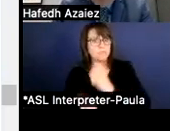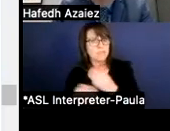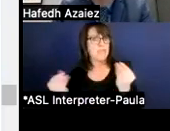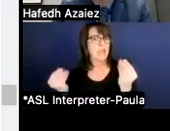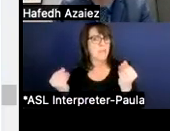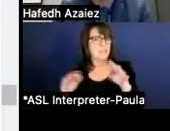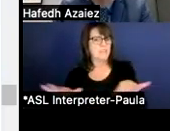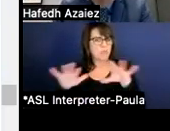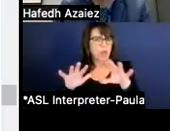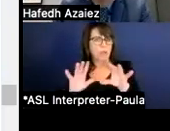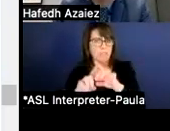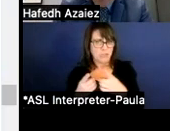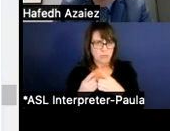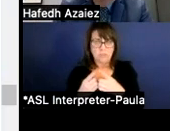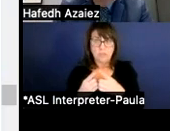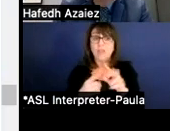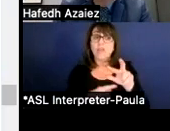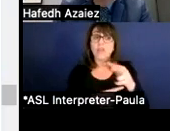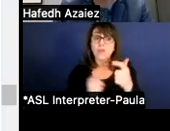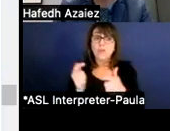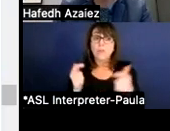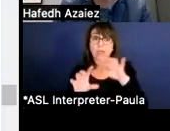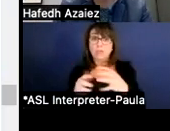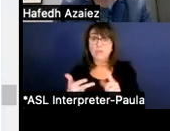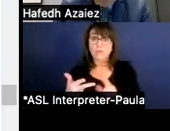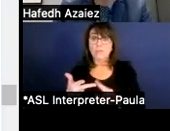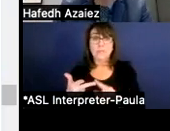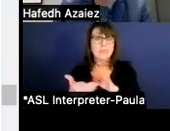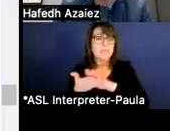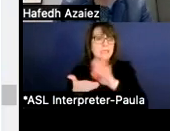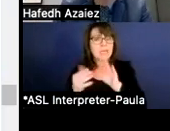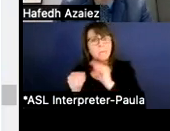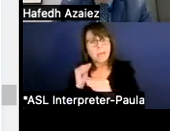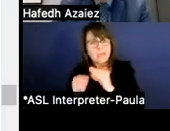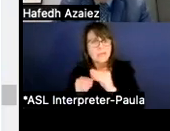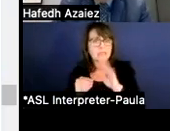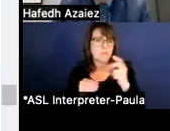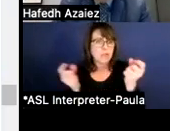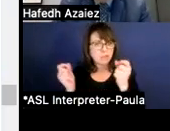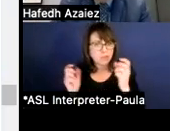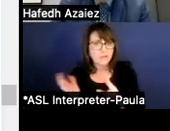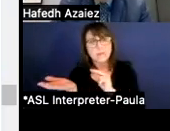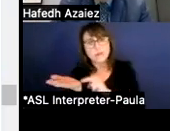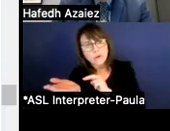And then the third largest one is our custodian maintenance, bus drivers, our nurses.